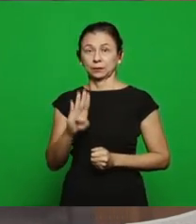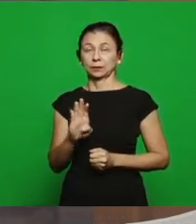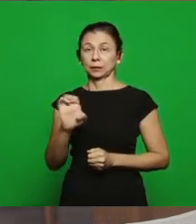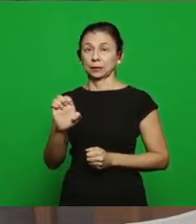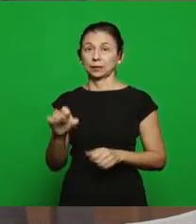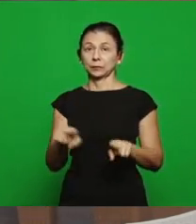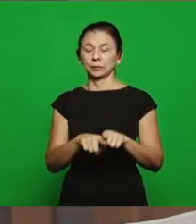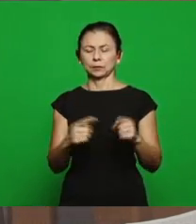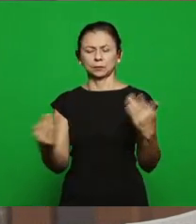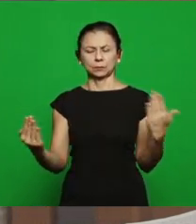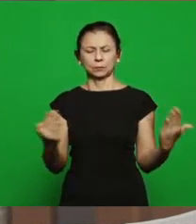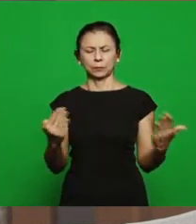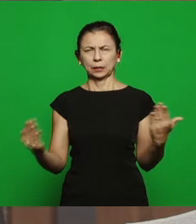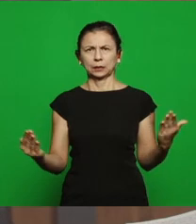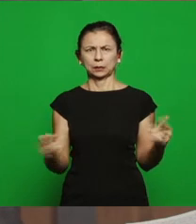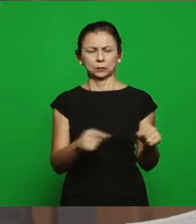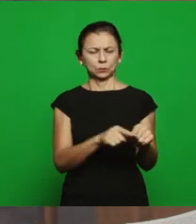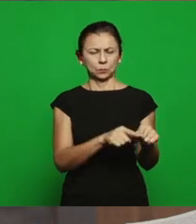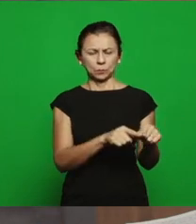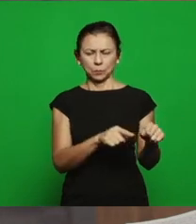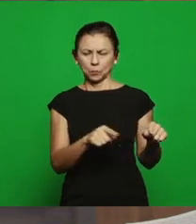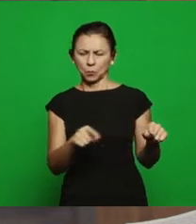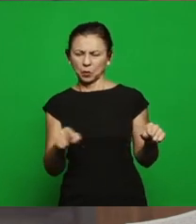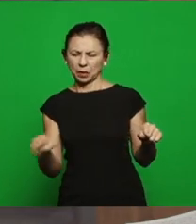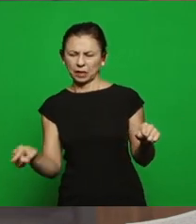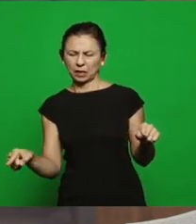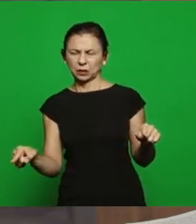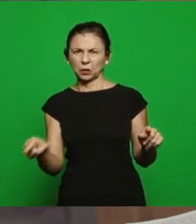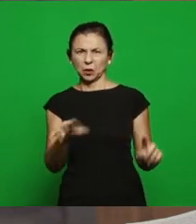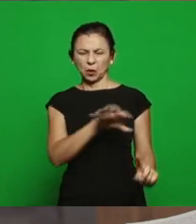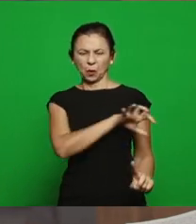that period and her bad influence to Israel